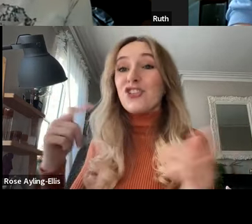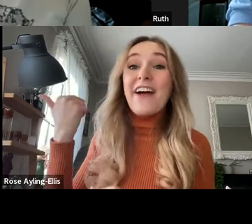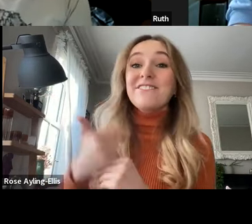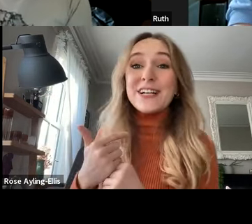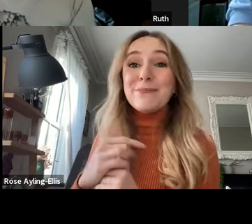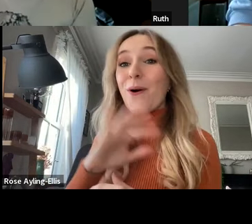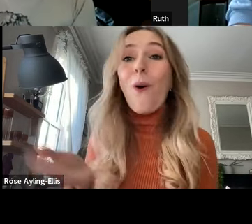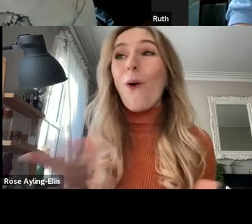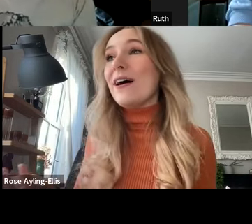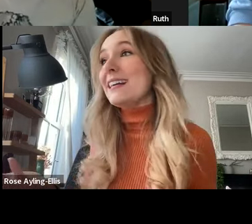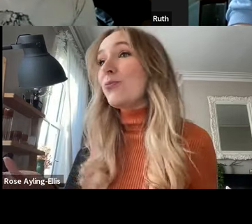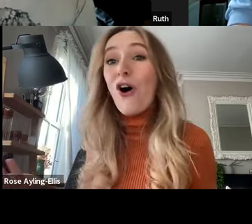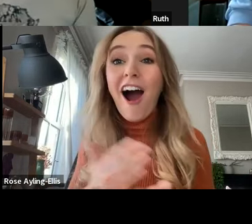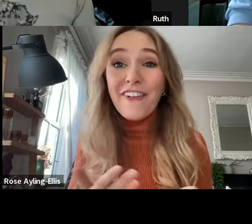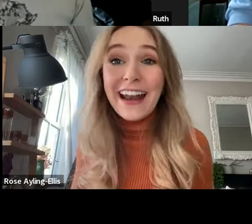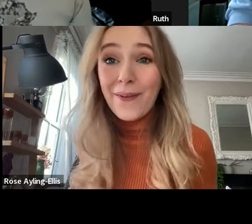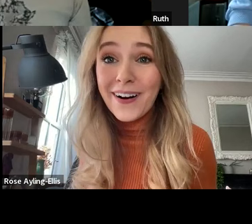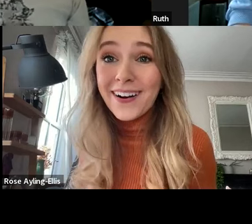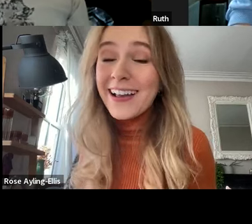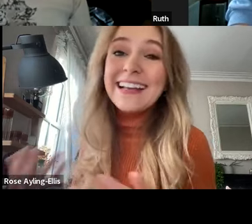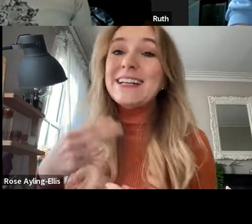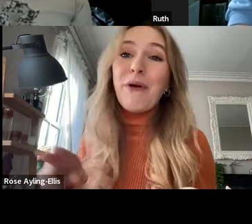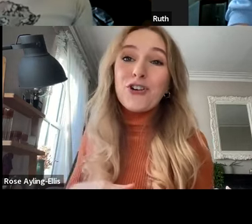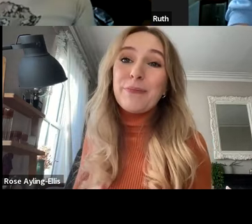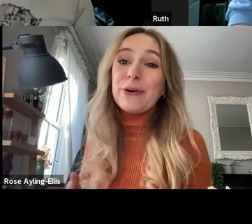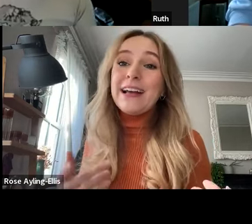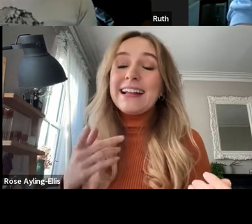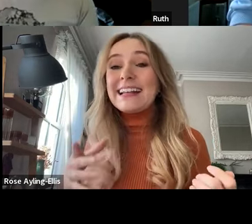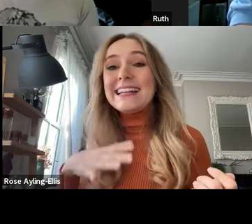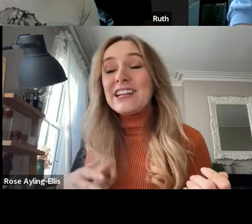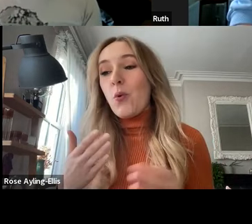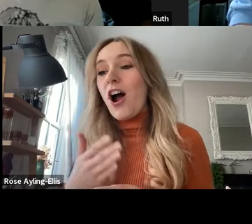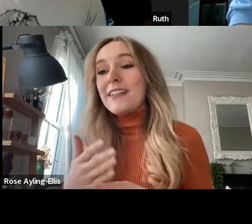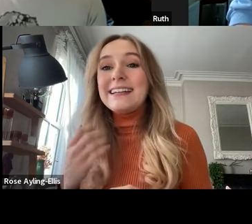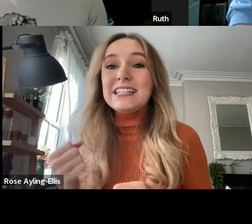try and film it all in half an hour. It's impossible. This is the work that needs too